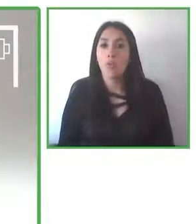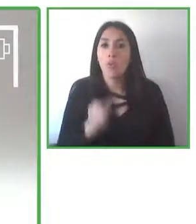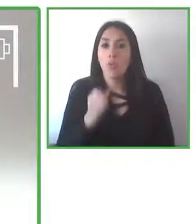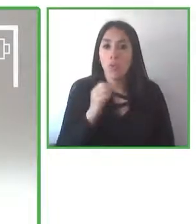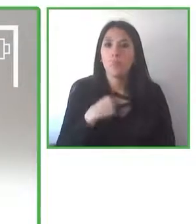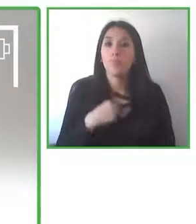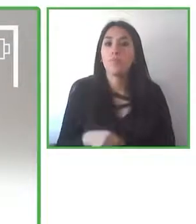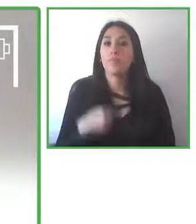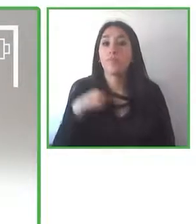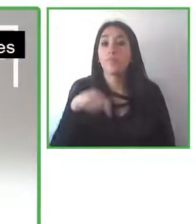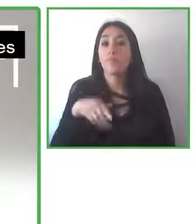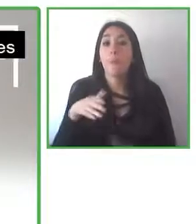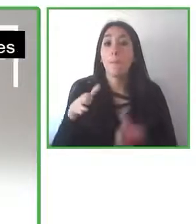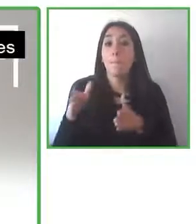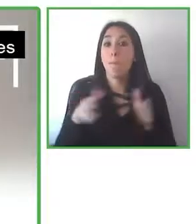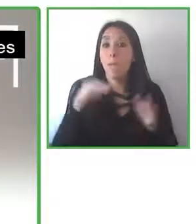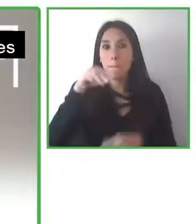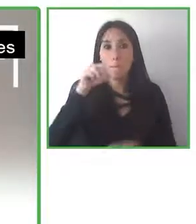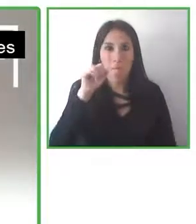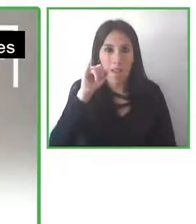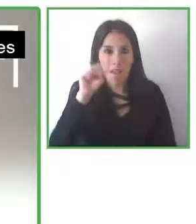because I thought that they might not understand the explanation that was